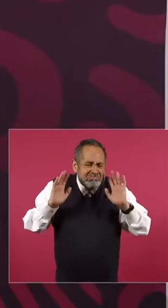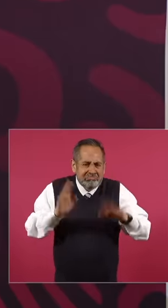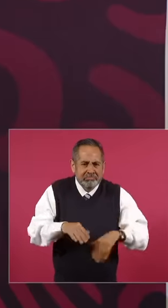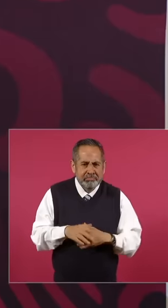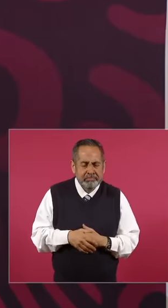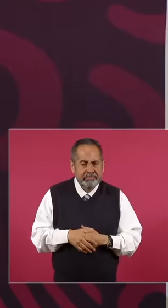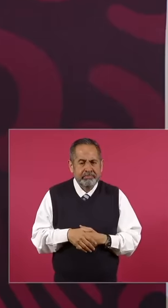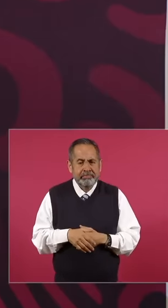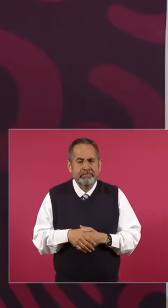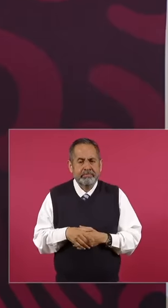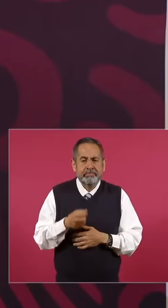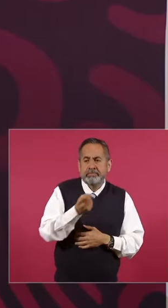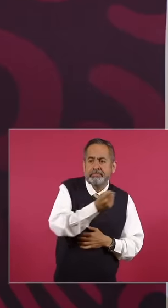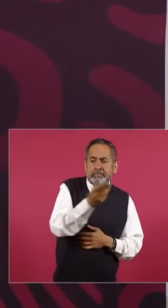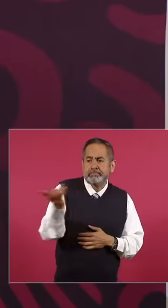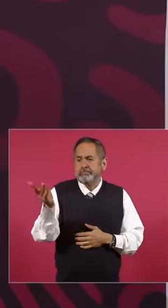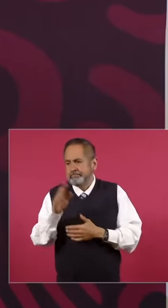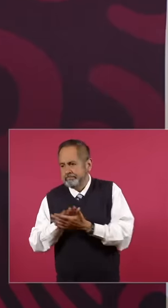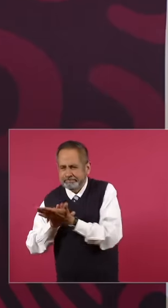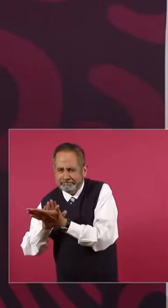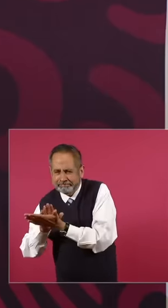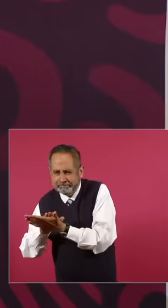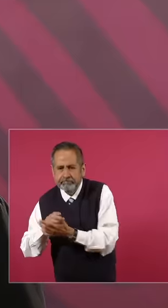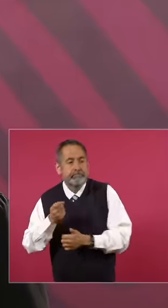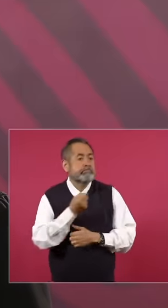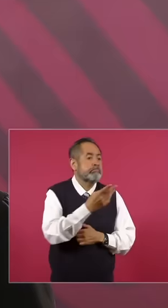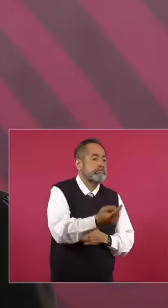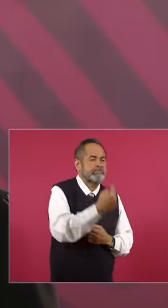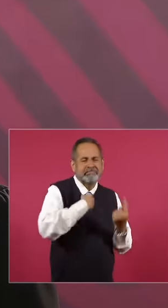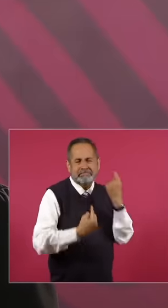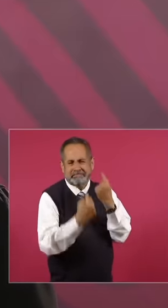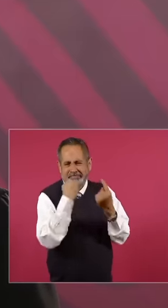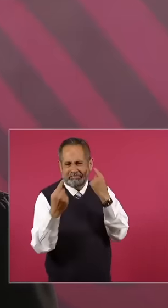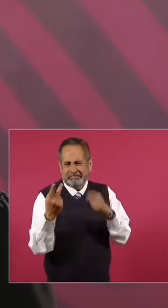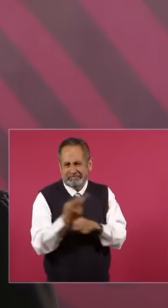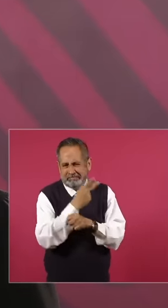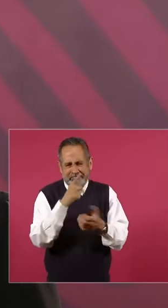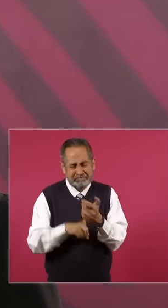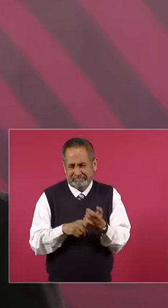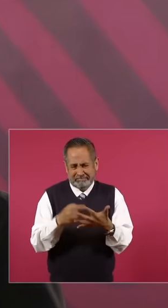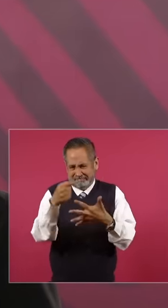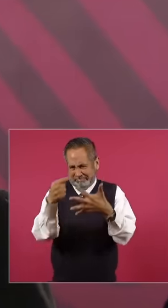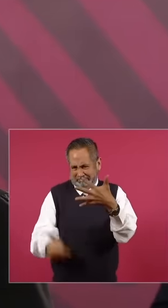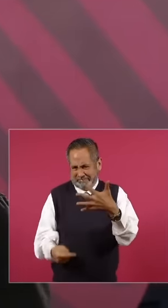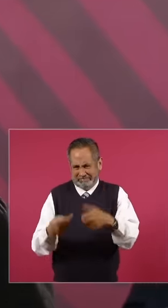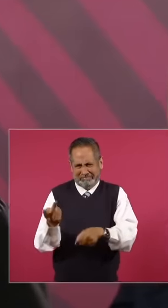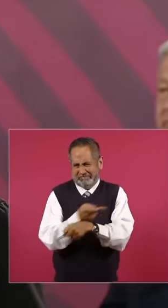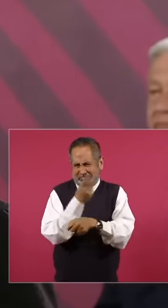of praise and insults that I have received, you have called me many things, whatever you want, it's okay